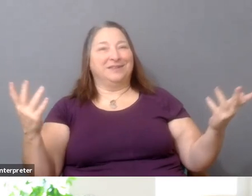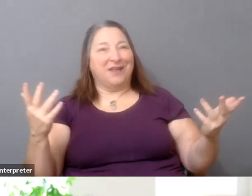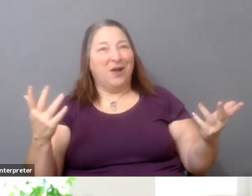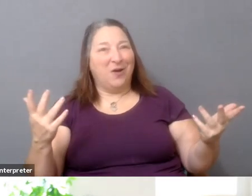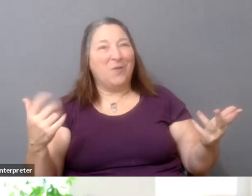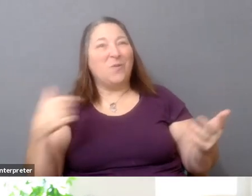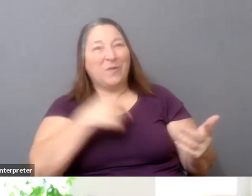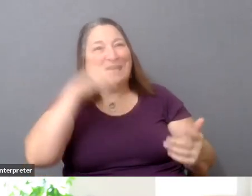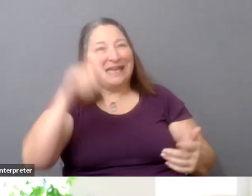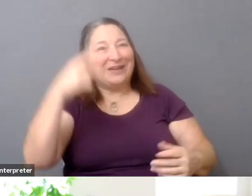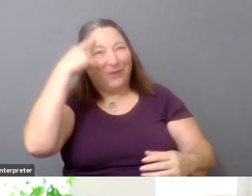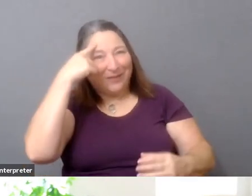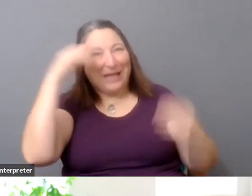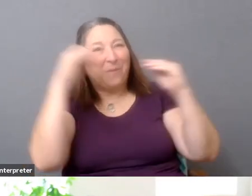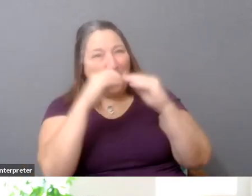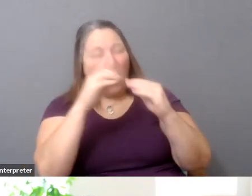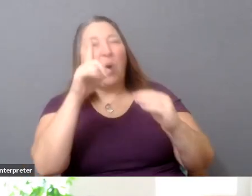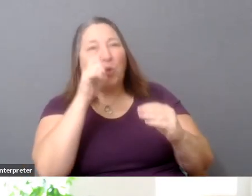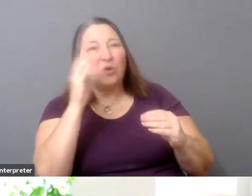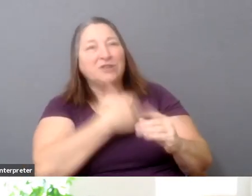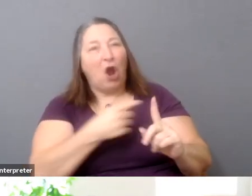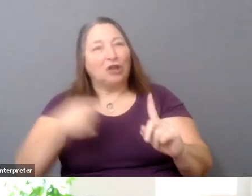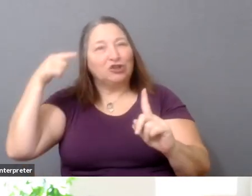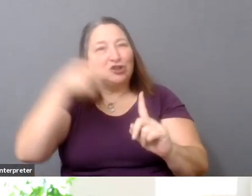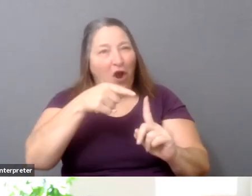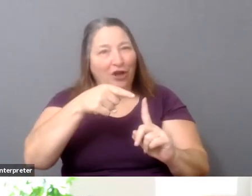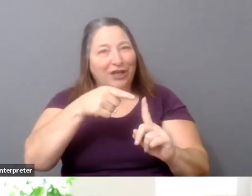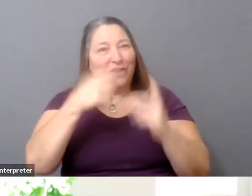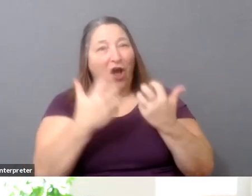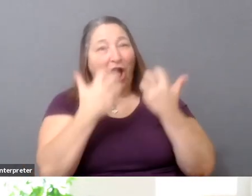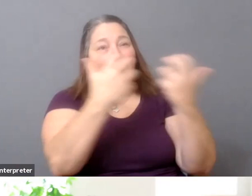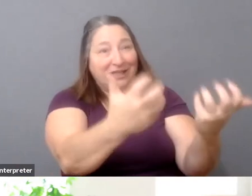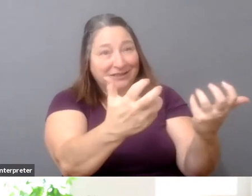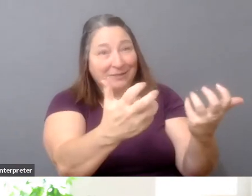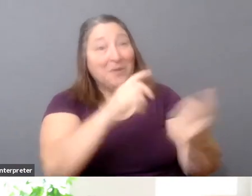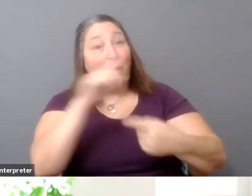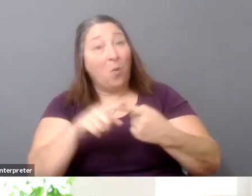more about who is the audience? But then I think the question is when we're designing distribution strategies, how can we